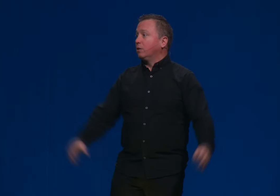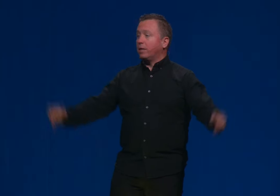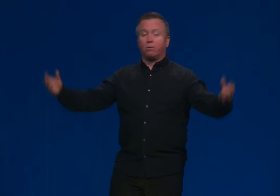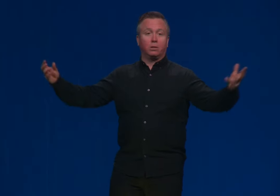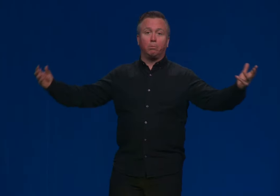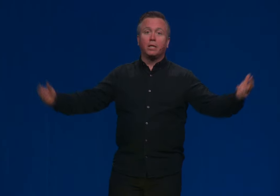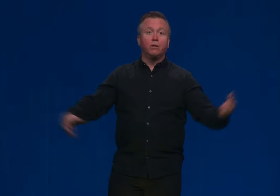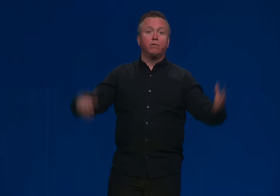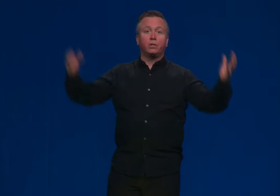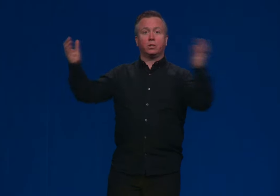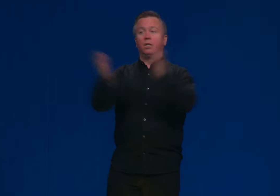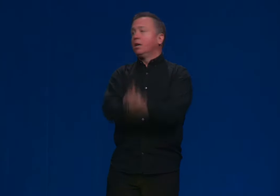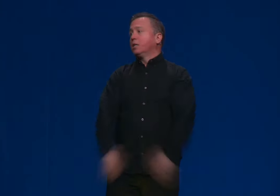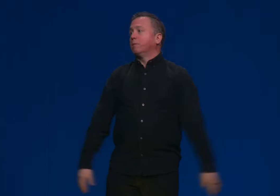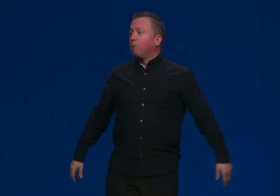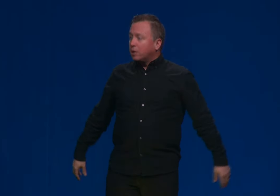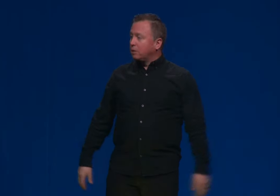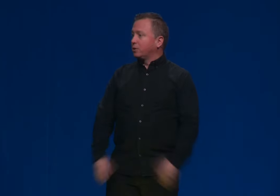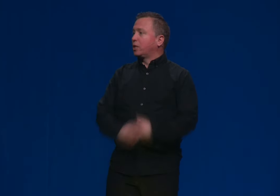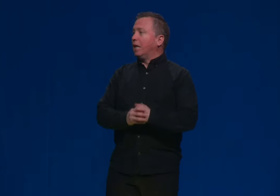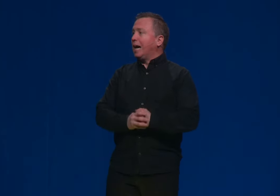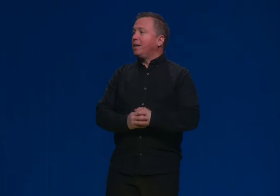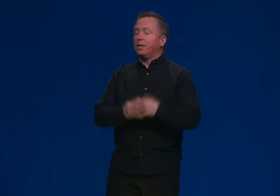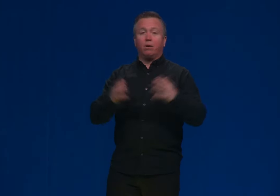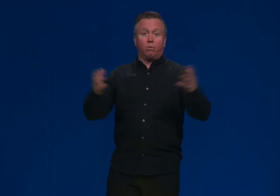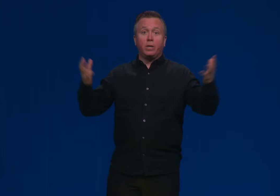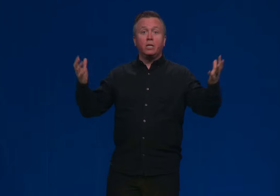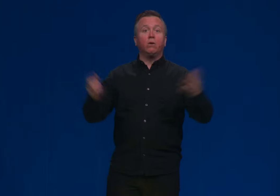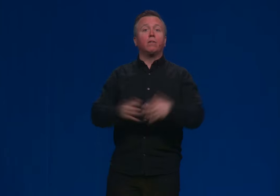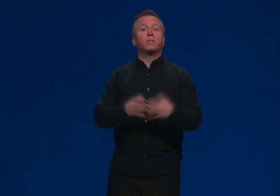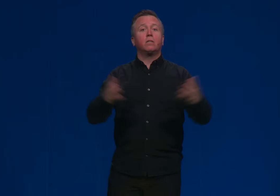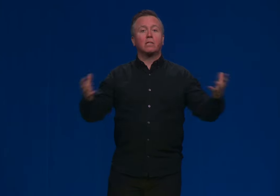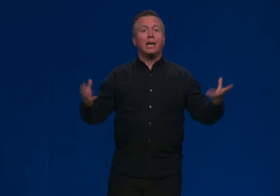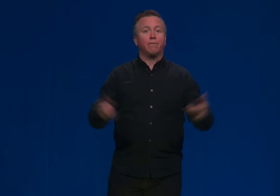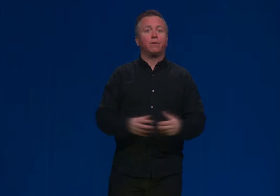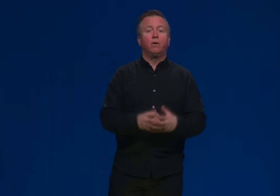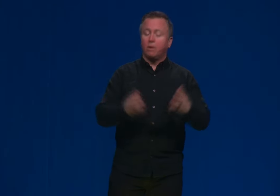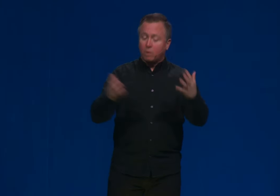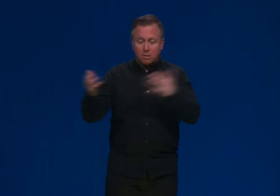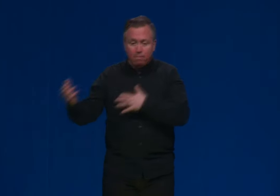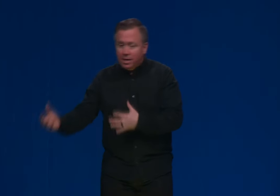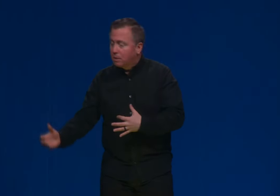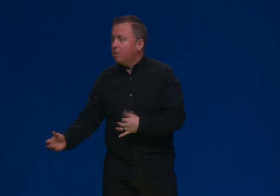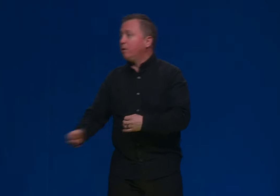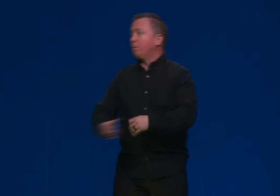you know, like it's a big universe and some molecules collided. And what do you know? All of a sudden there's life, you know, And it wasn't meant to be here.